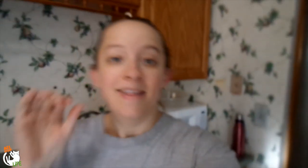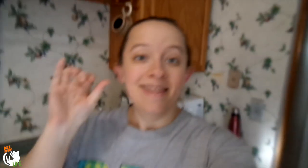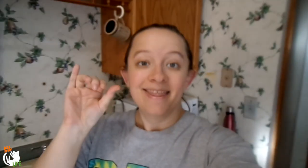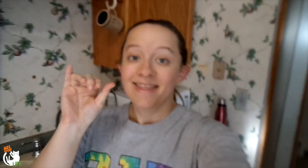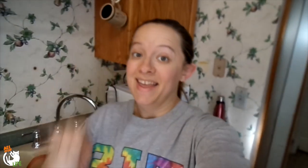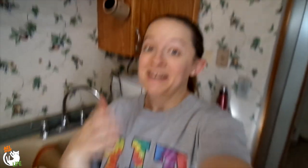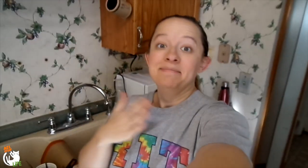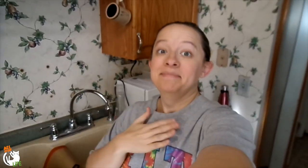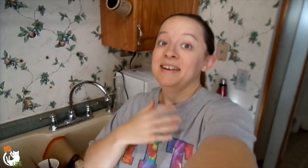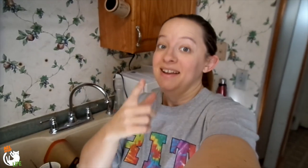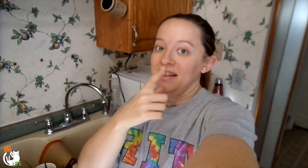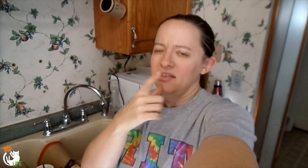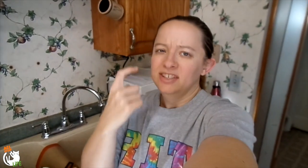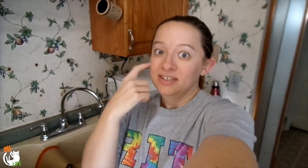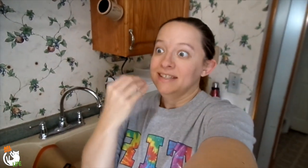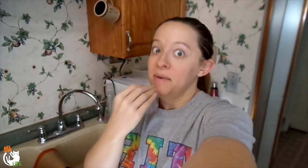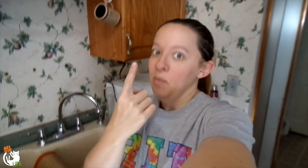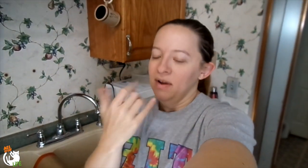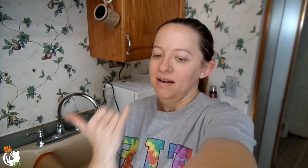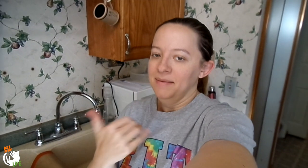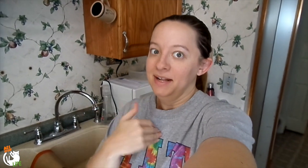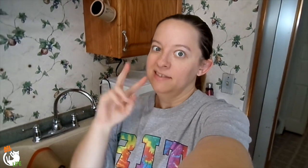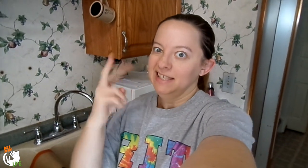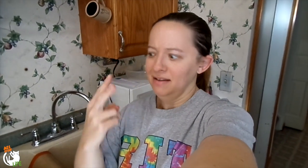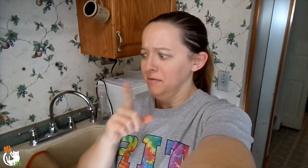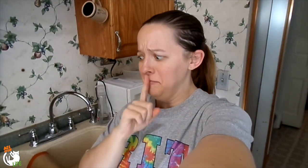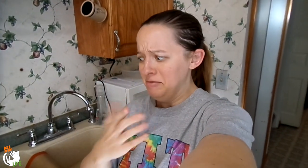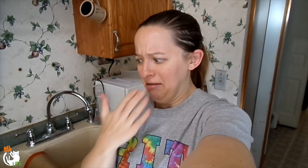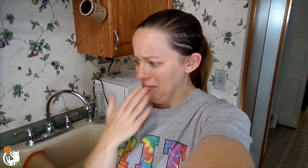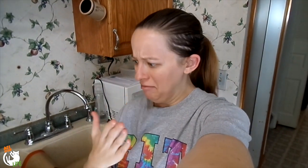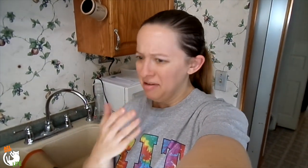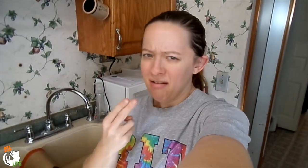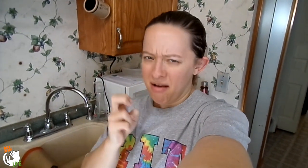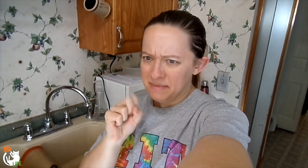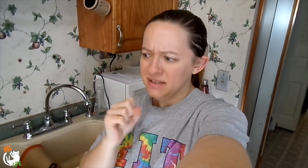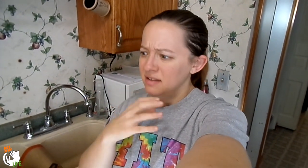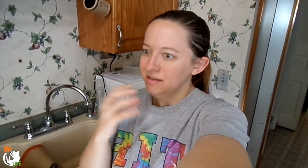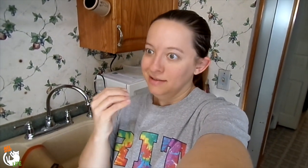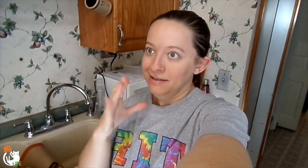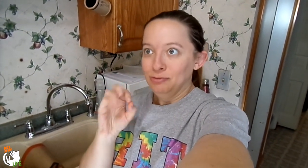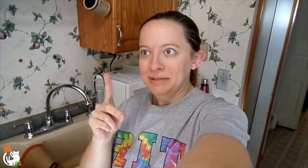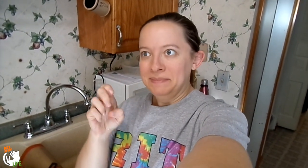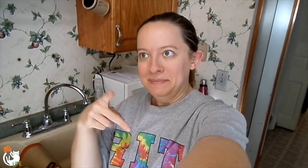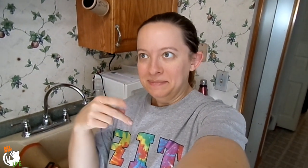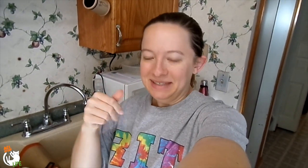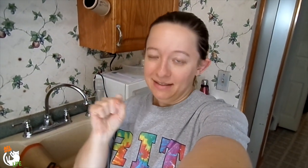So, that is my lunch. I just ate one. Now I'm going to eat a second one. Really good! It's hummus and chickpeas,